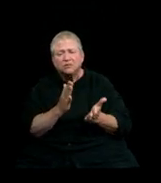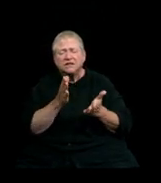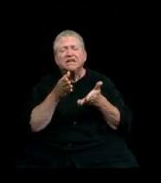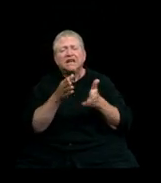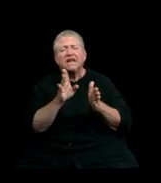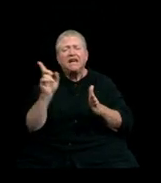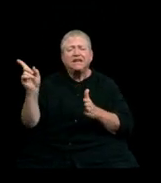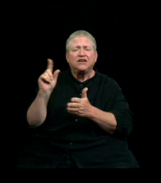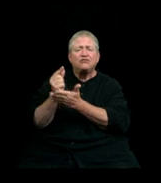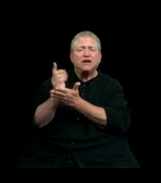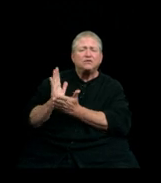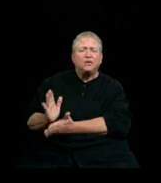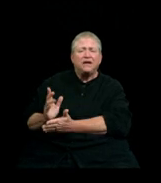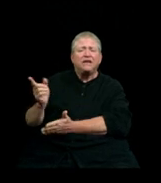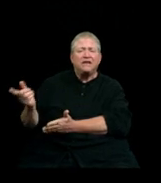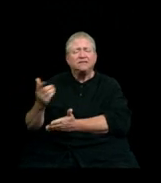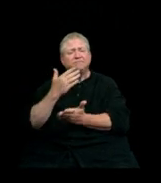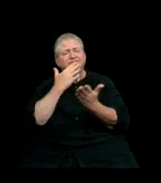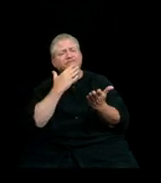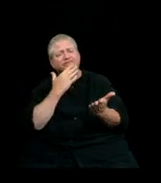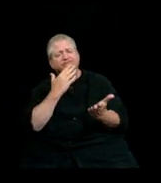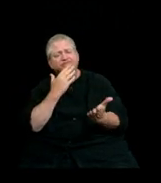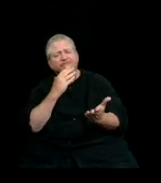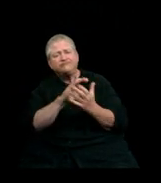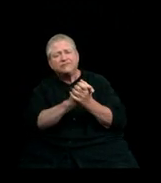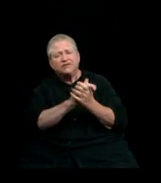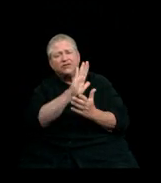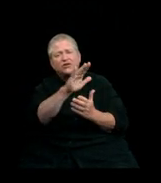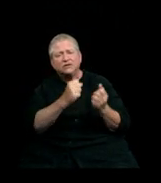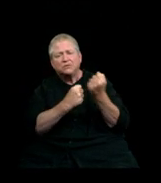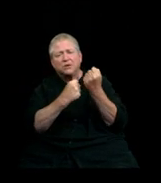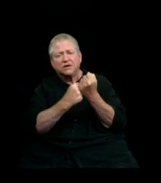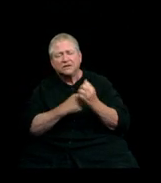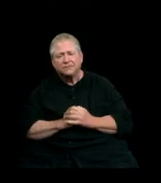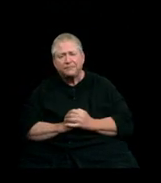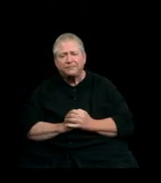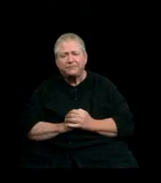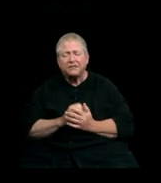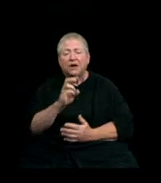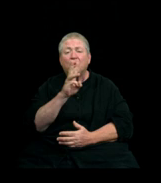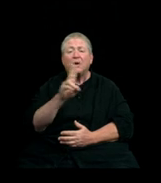to show their appreciation for your guidance and support. Western’s greatest pride